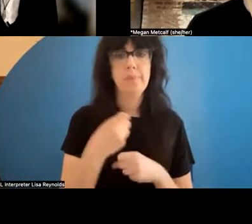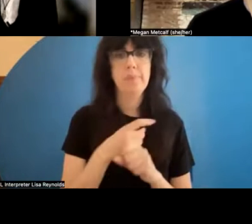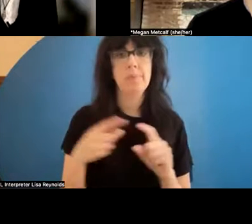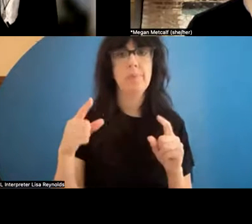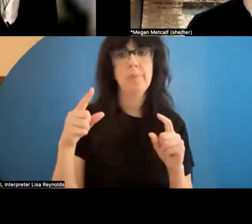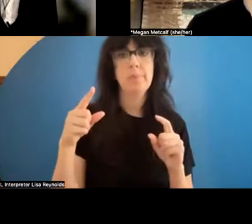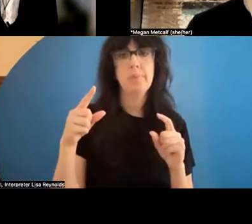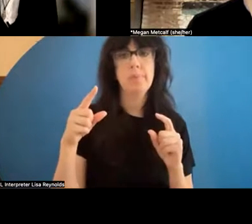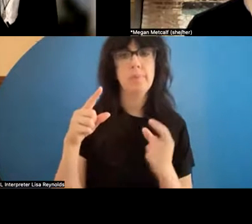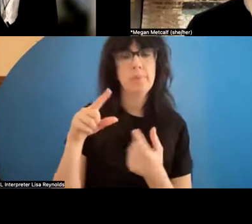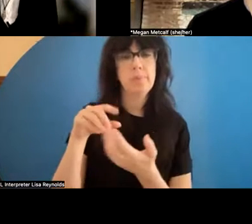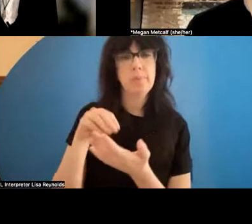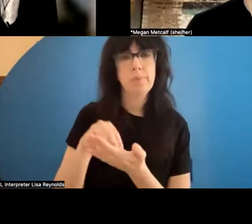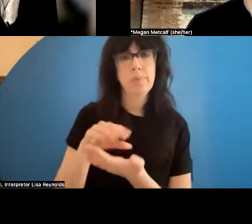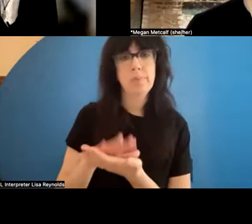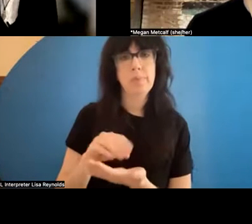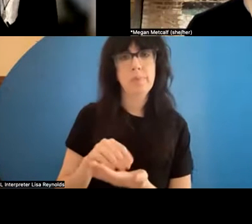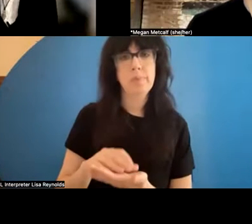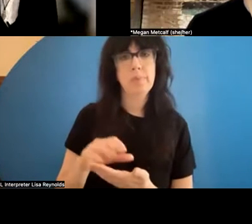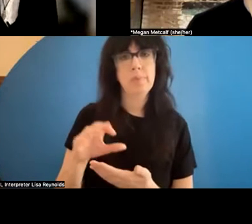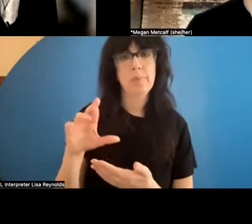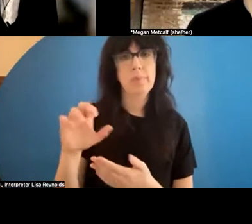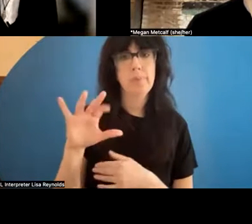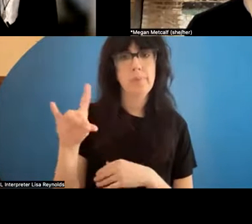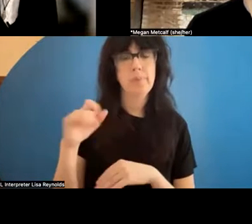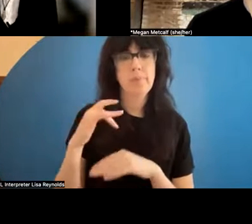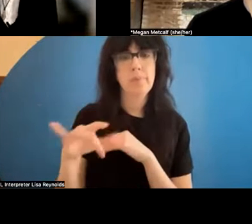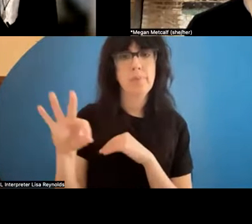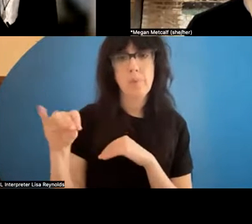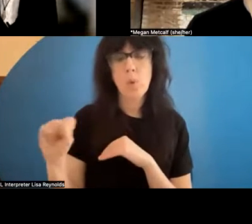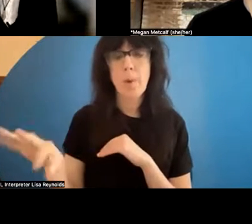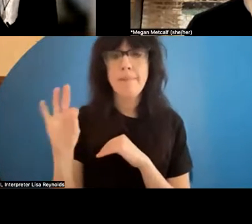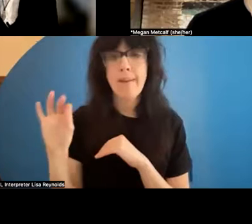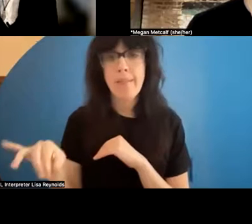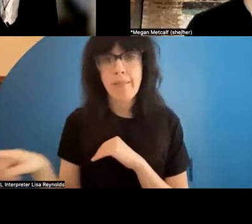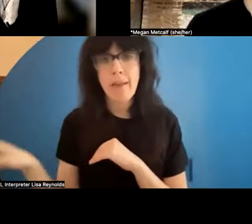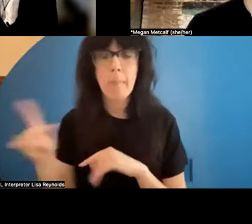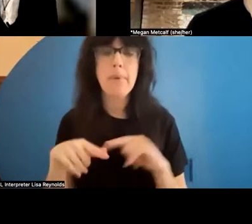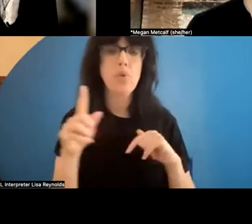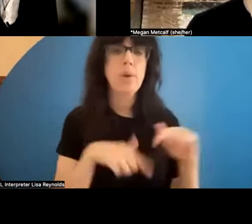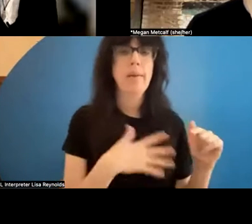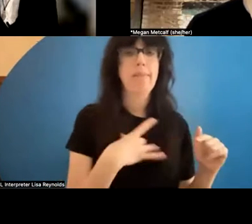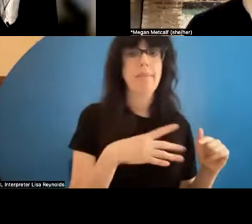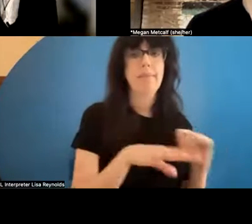s, and you can go out there and find that but you can't go out and find my dance performances.